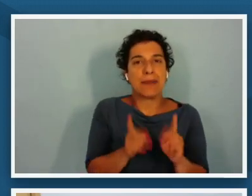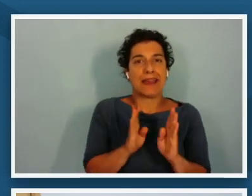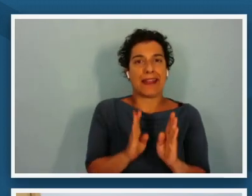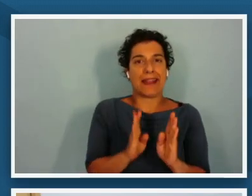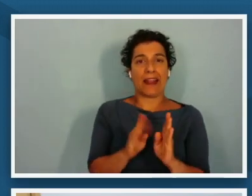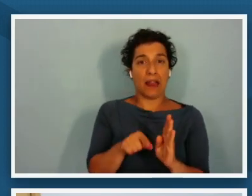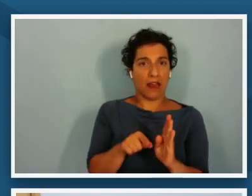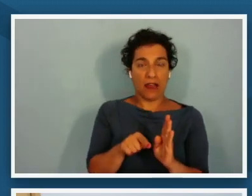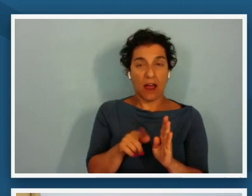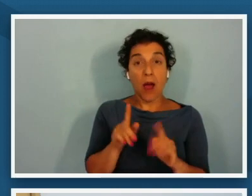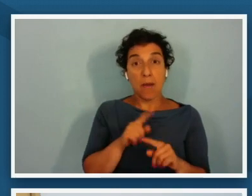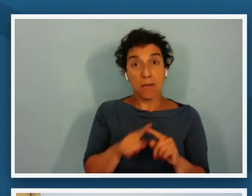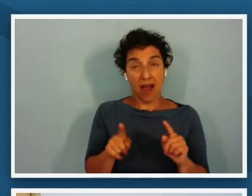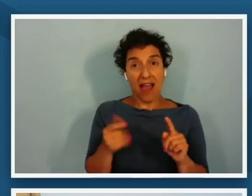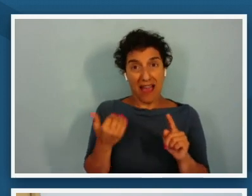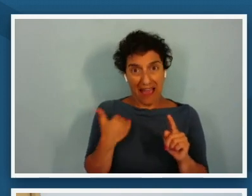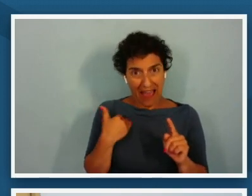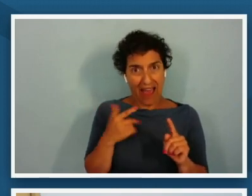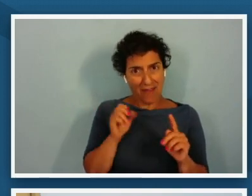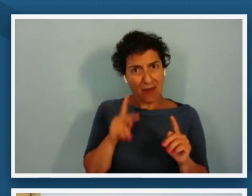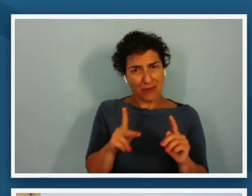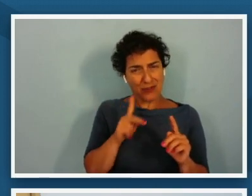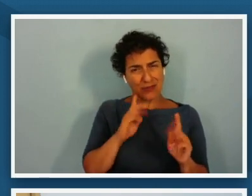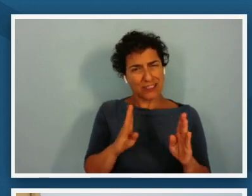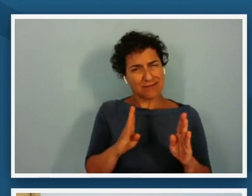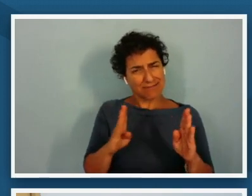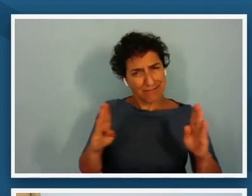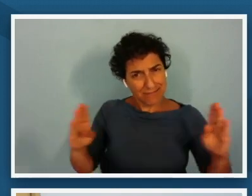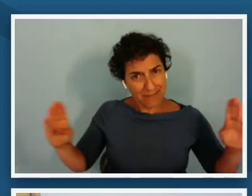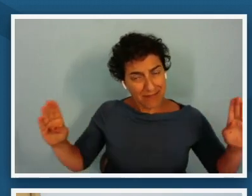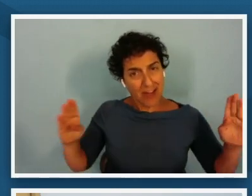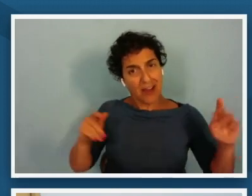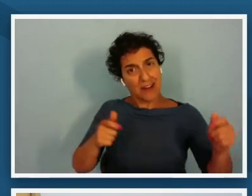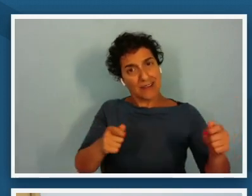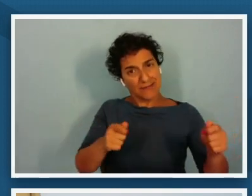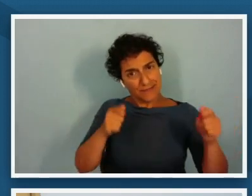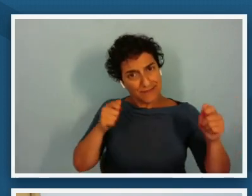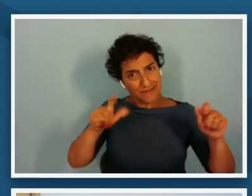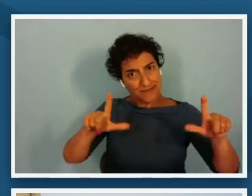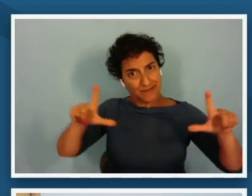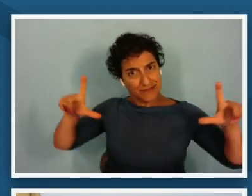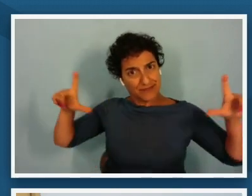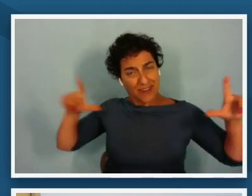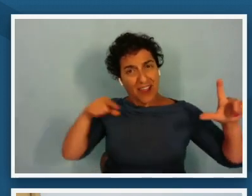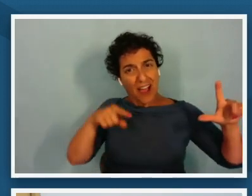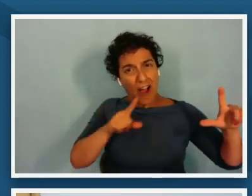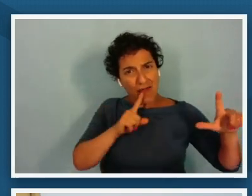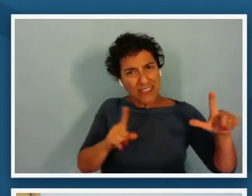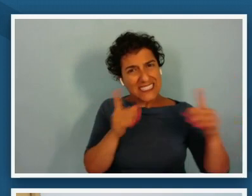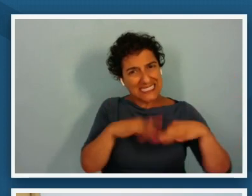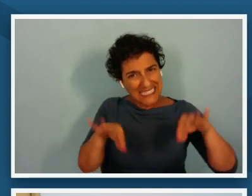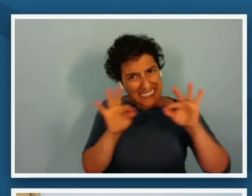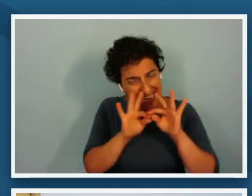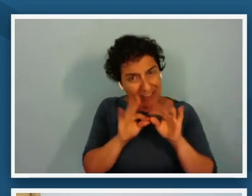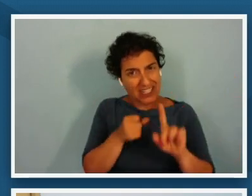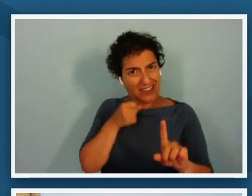to really pull students into the richness of this being a really significant turning point